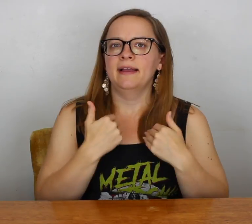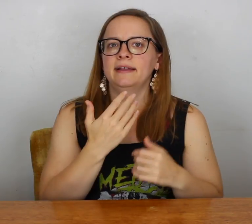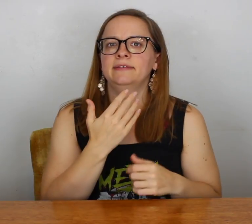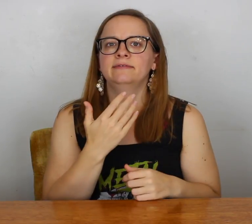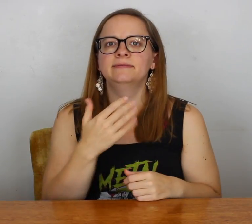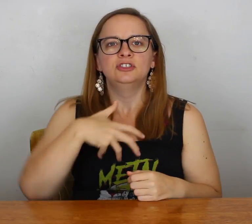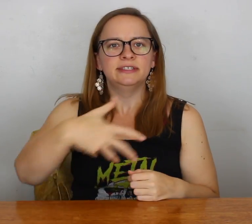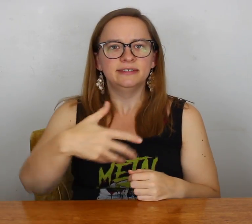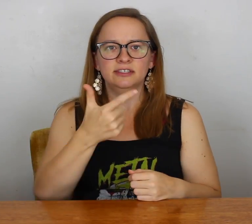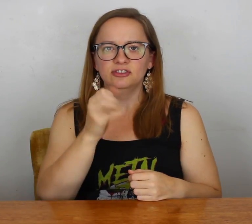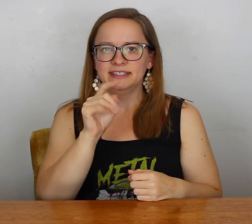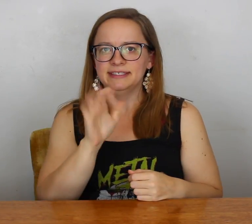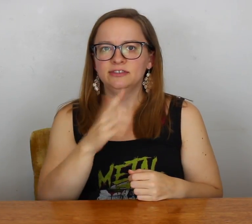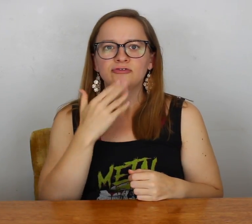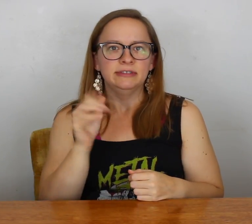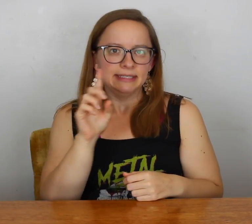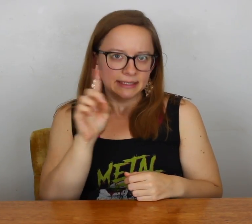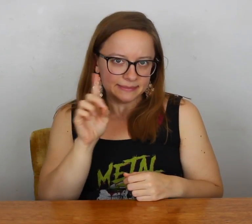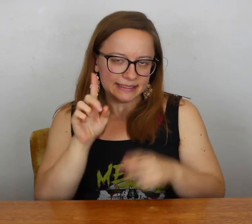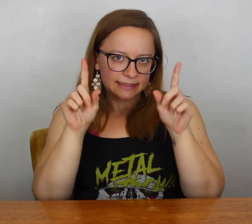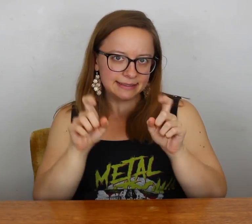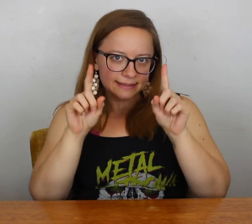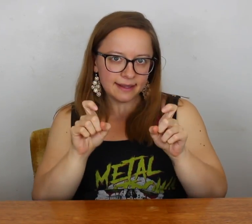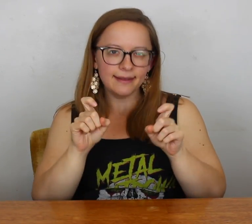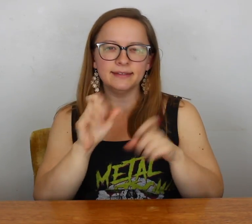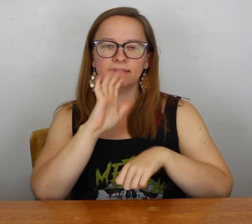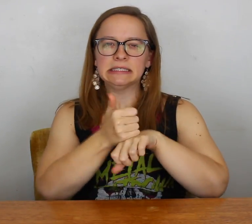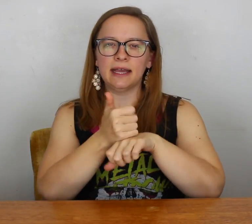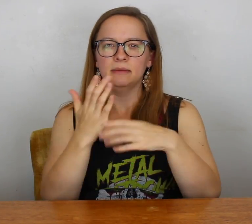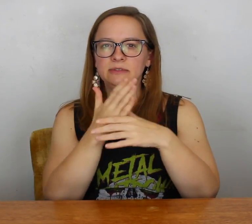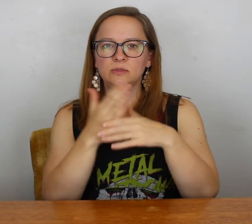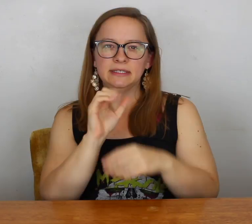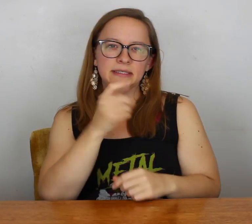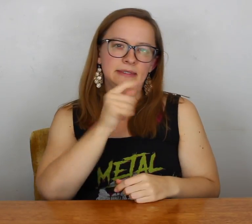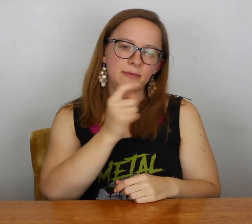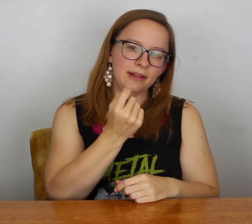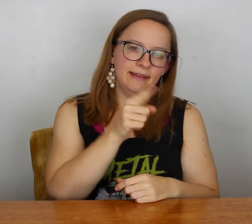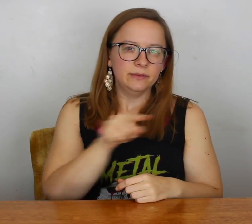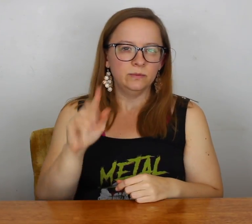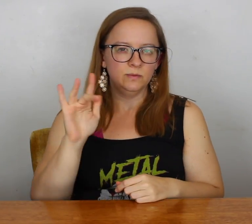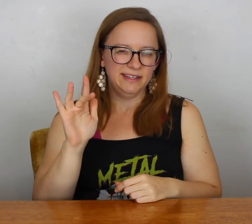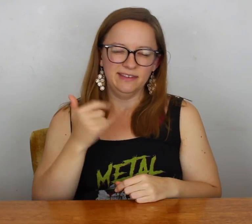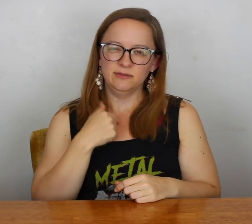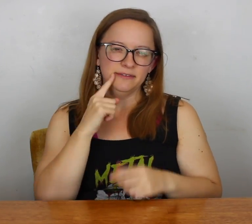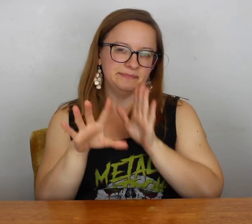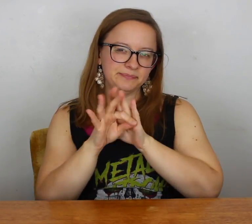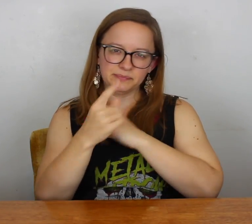Soon I'm going to do my gestational diabetes test. We set it up between Sept 11 - 25